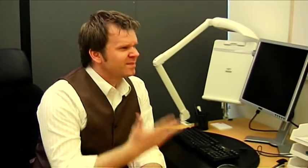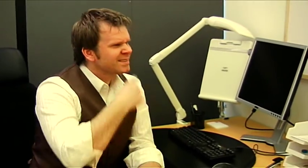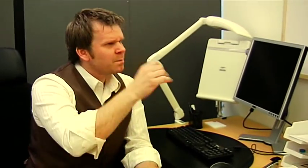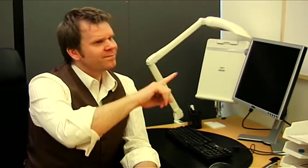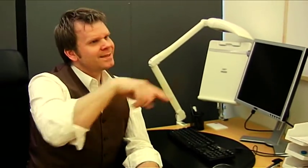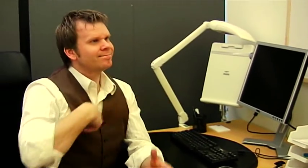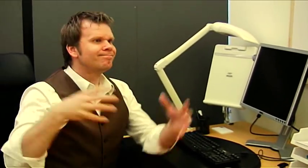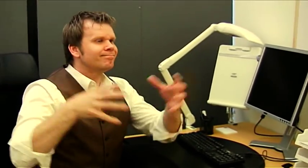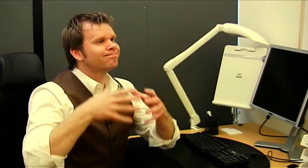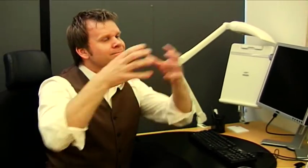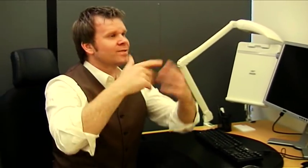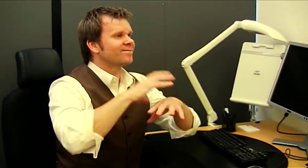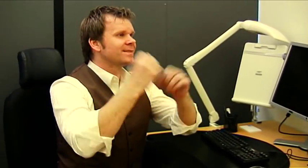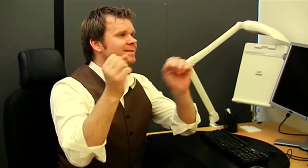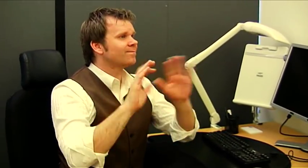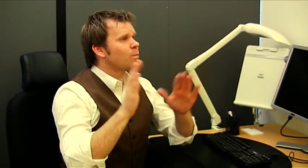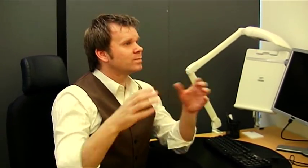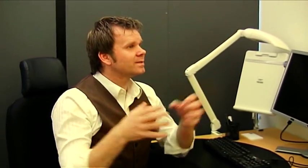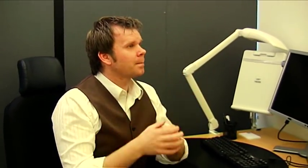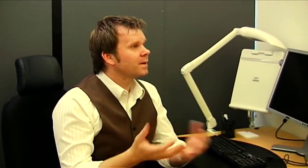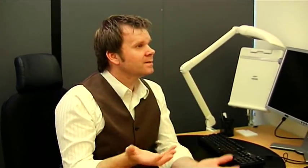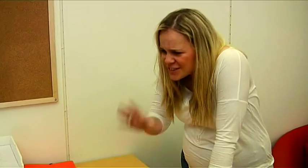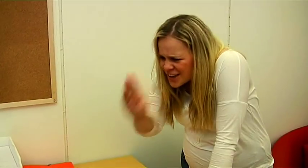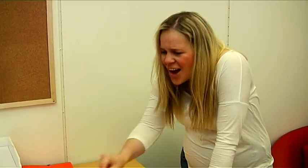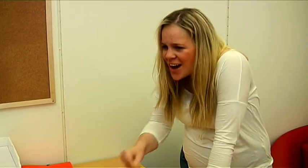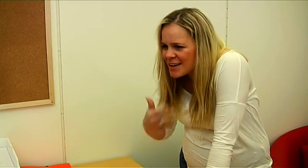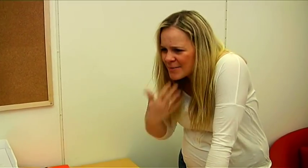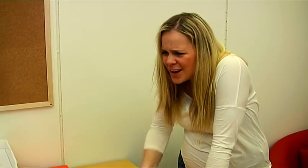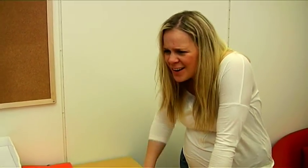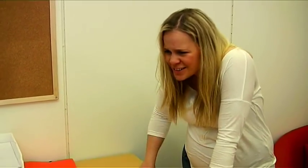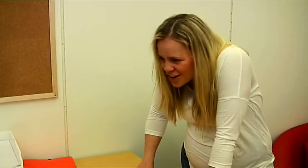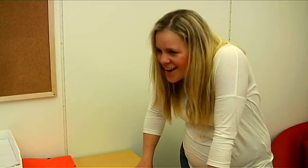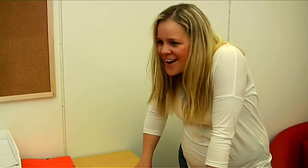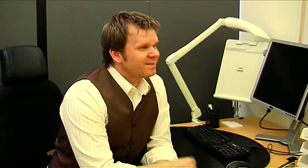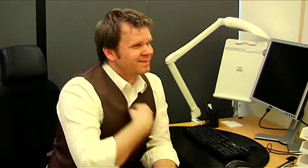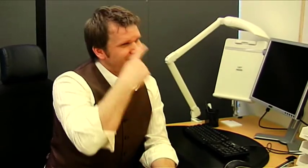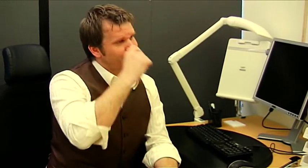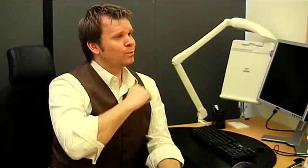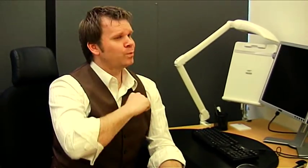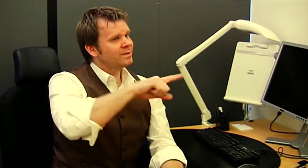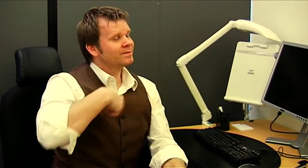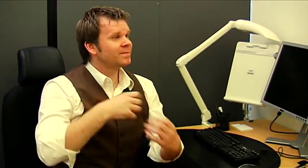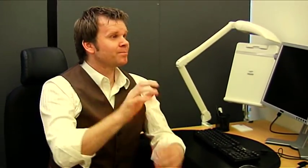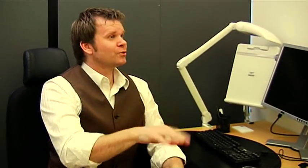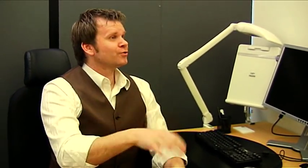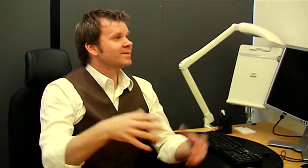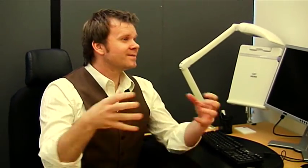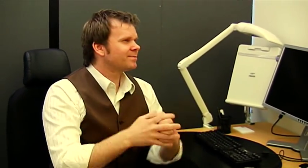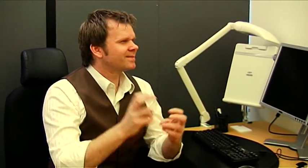But what do you say about me taking everyone here at healthy maintenance? Yeah, great! I was thinking it would be fun if we were playing basketball together and-